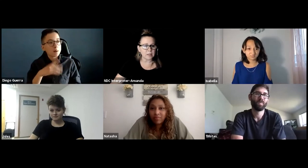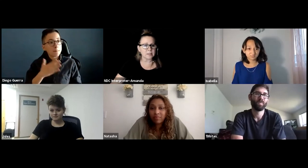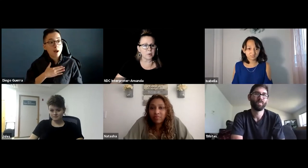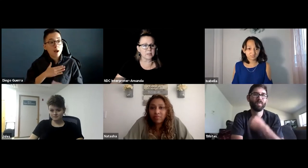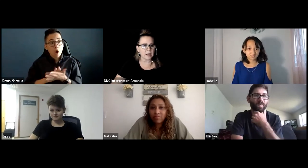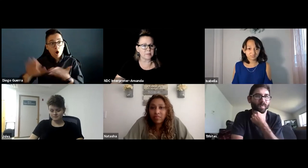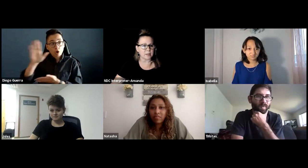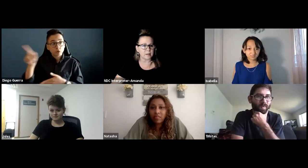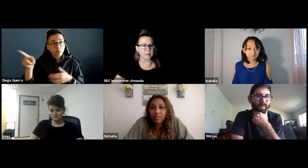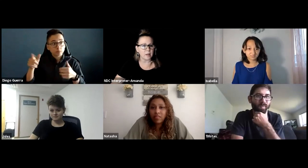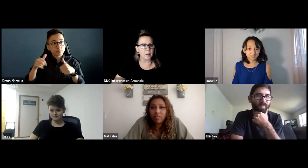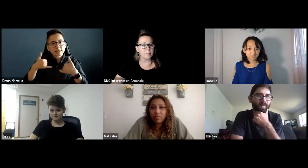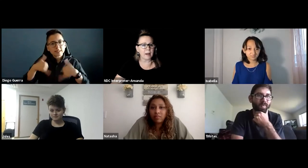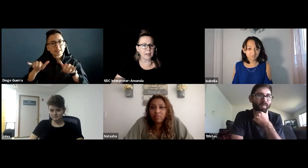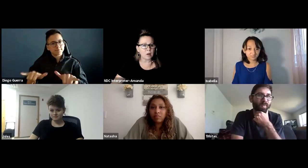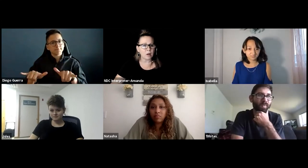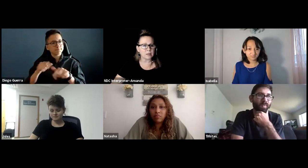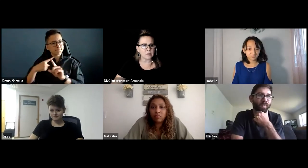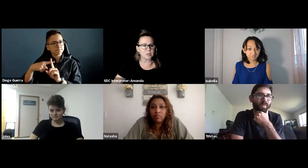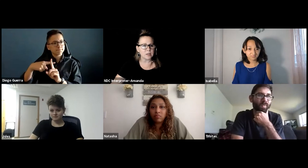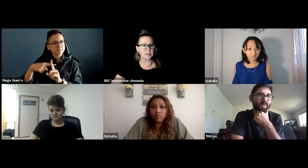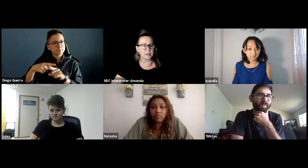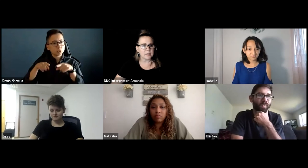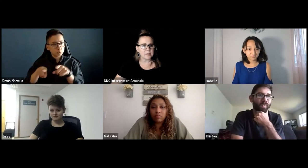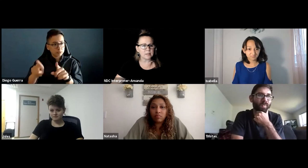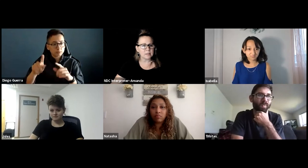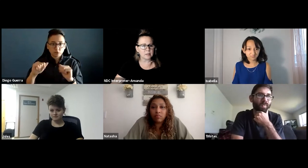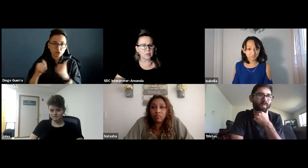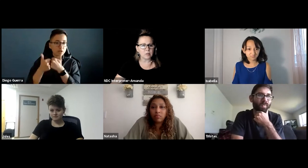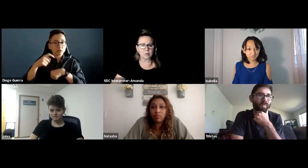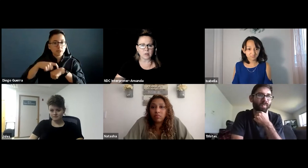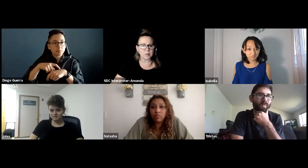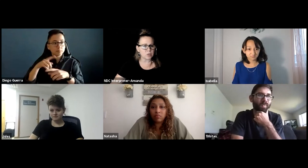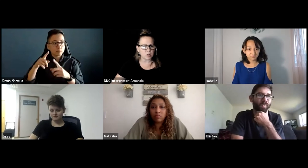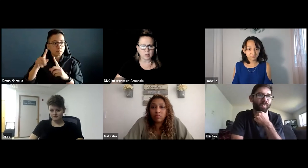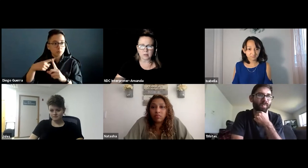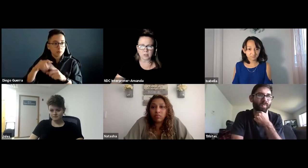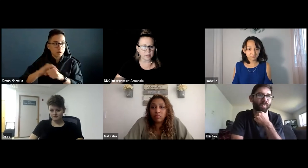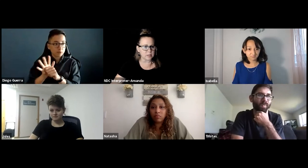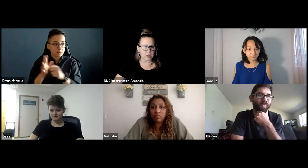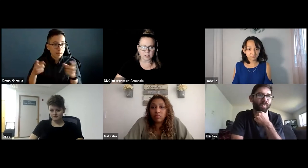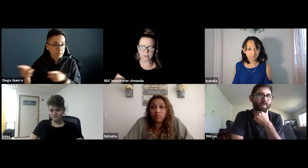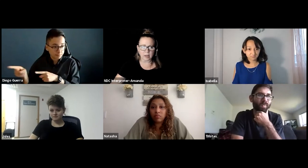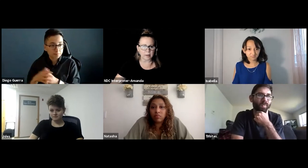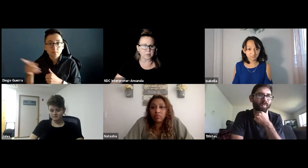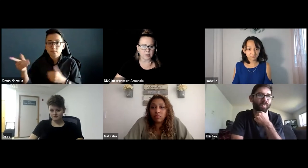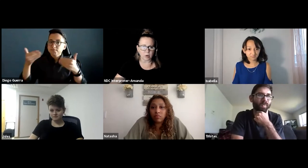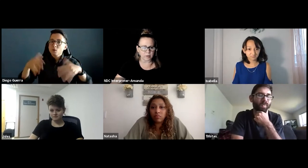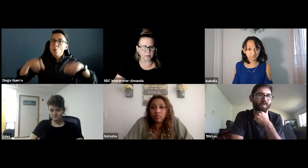Someone typed in, my college is still going strong during this challenging time during COVID.